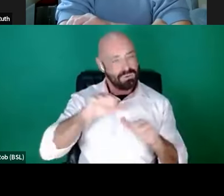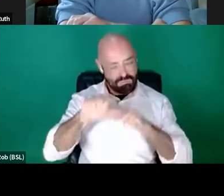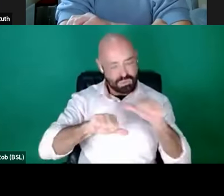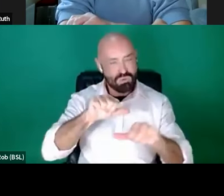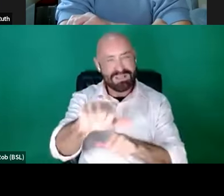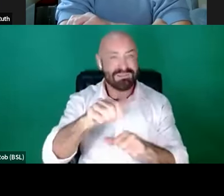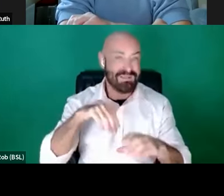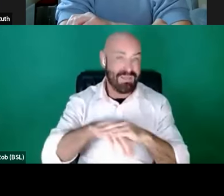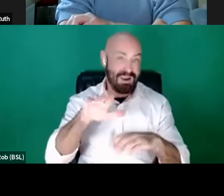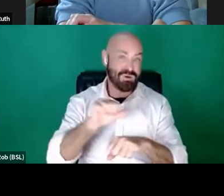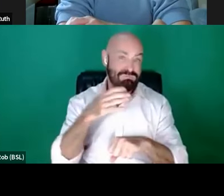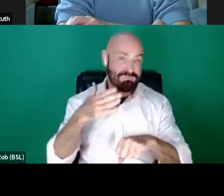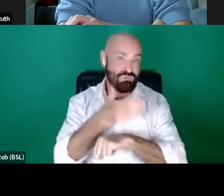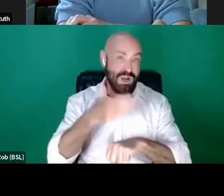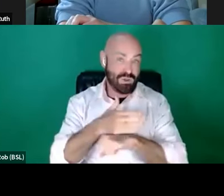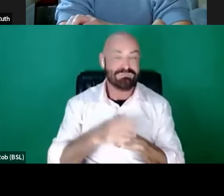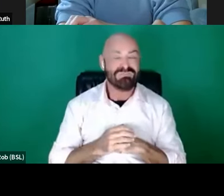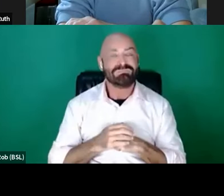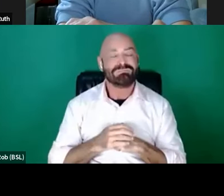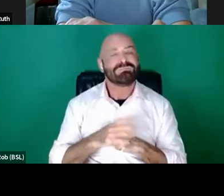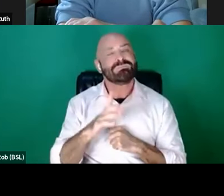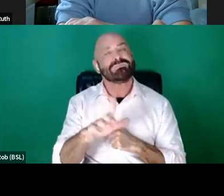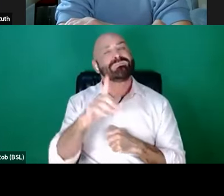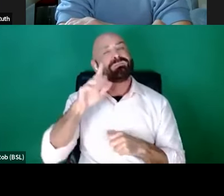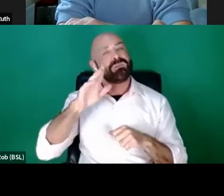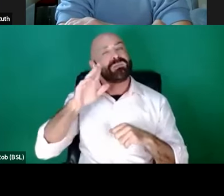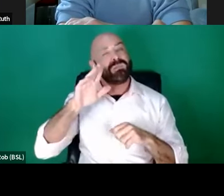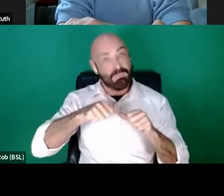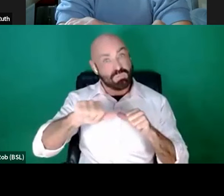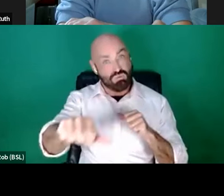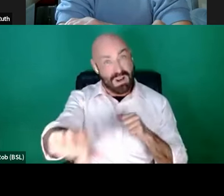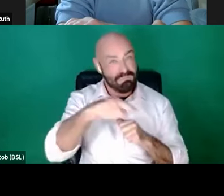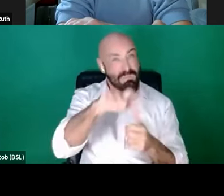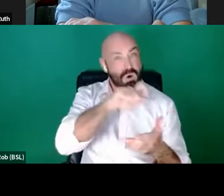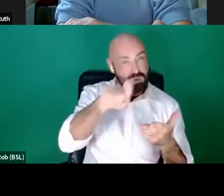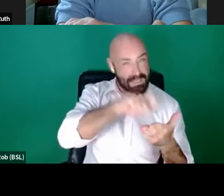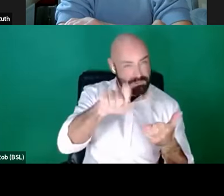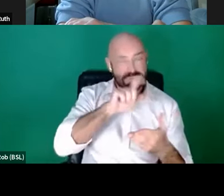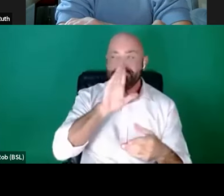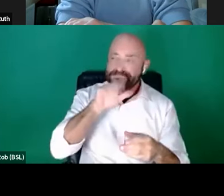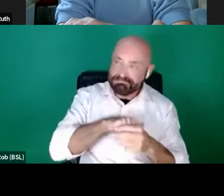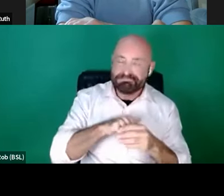careers. During their time with us on the programme writers will take part in a series